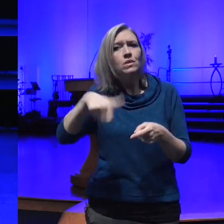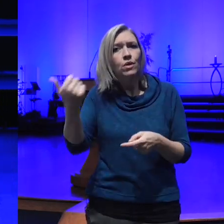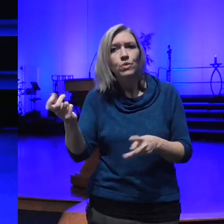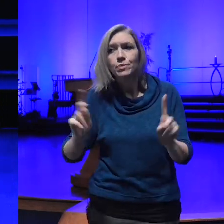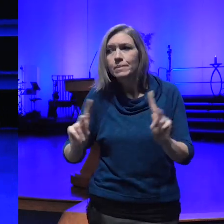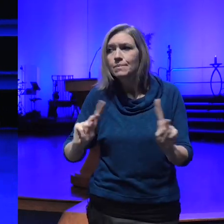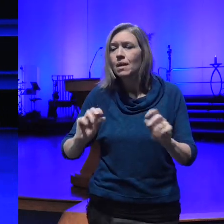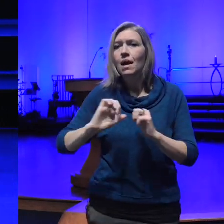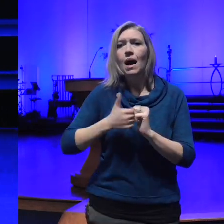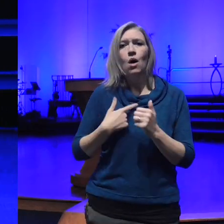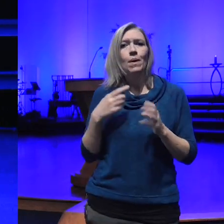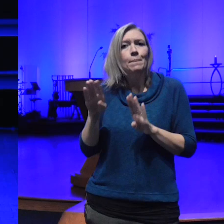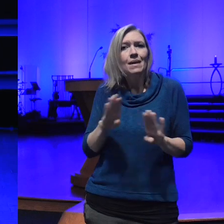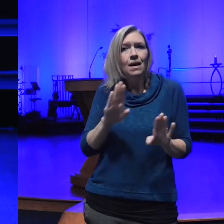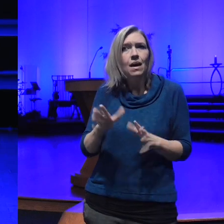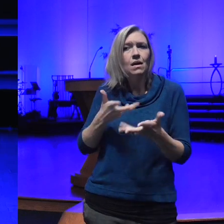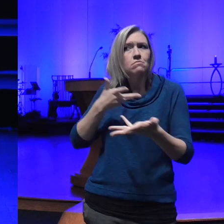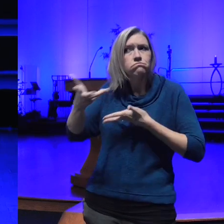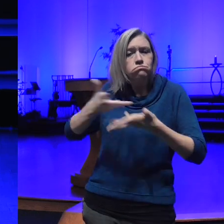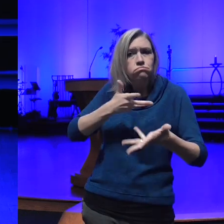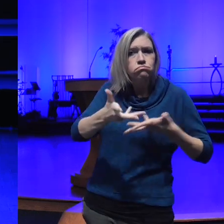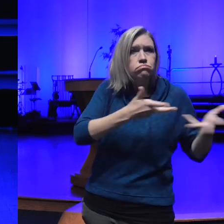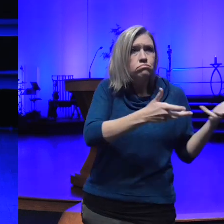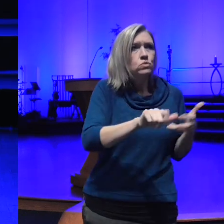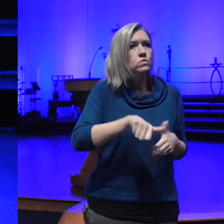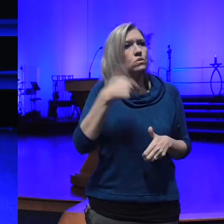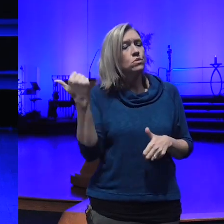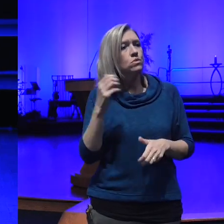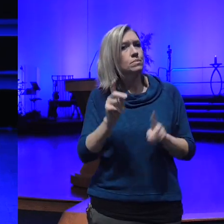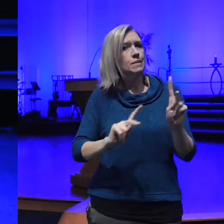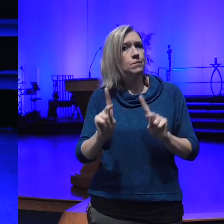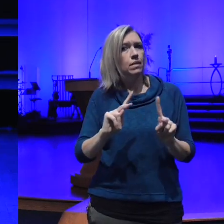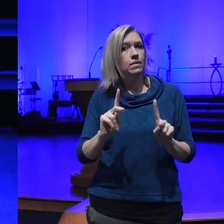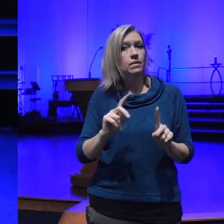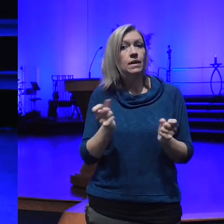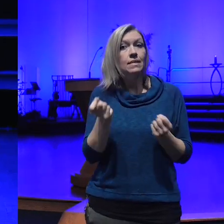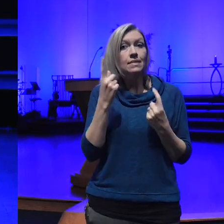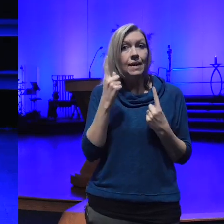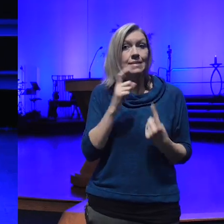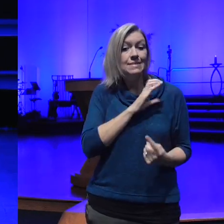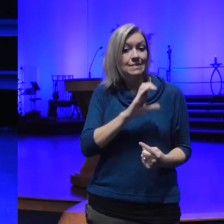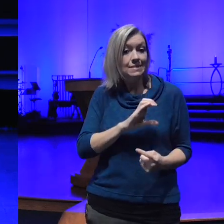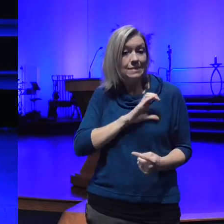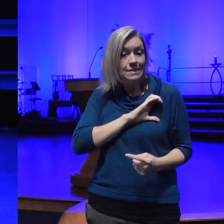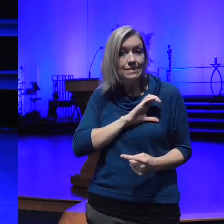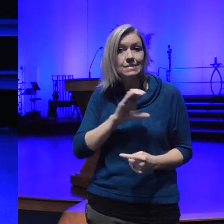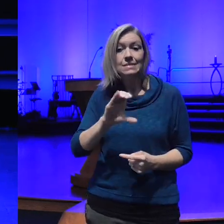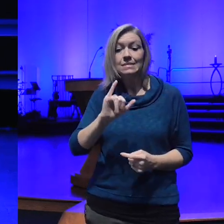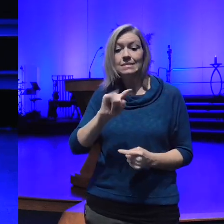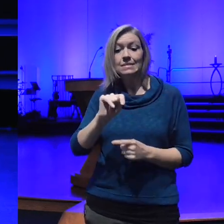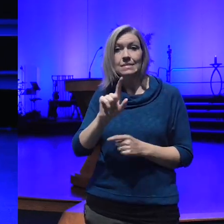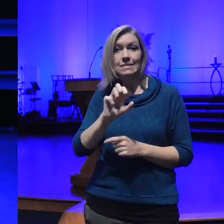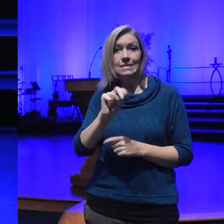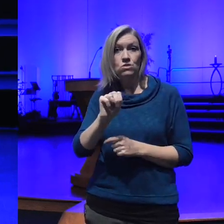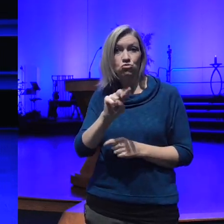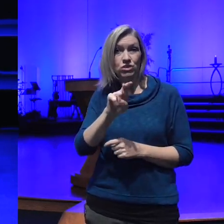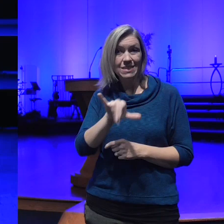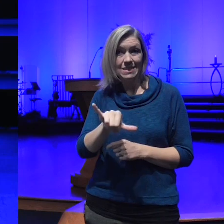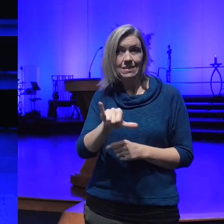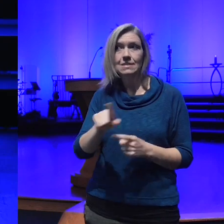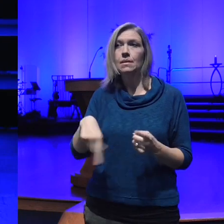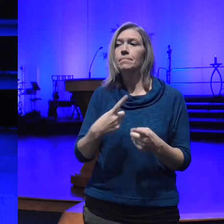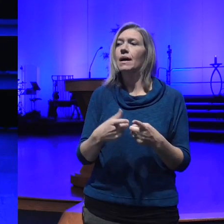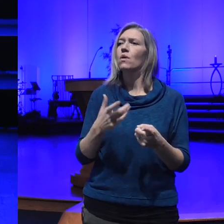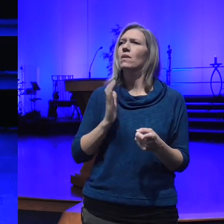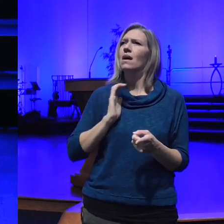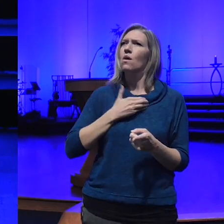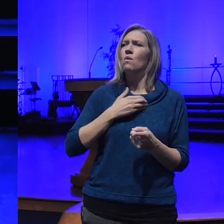other people and enlightened citizenry is about bringing our spiritual values and mores to Bear